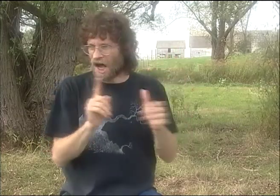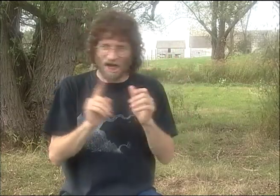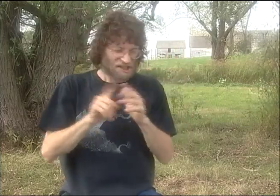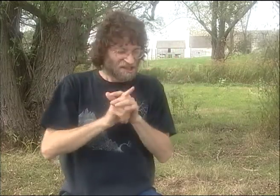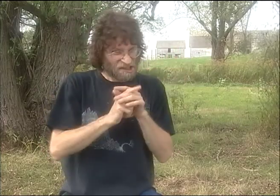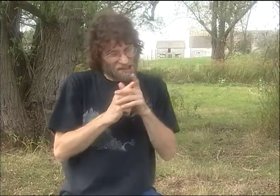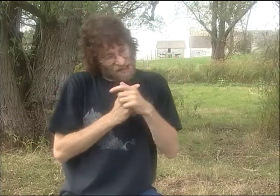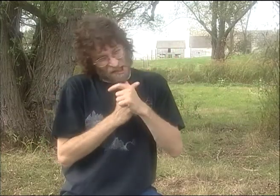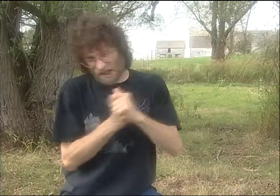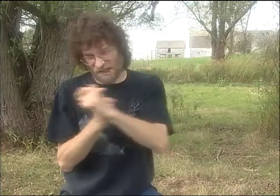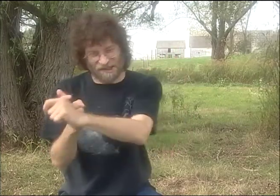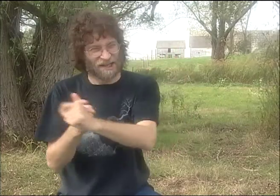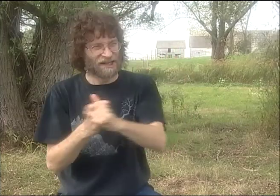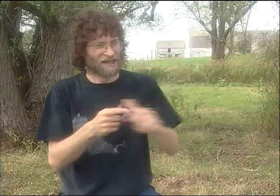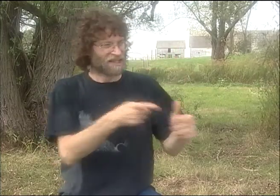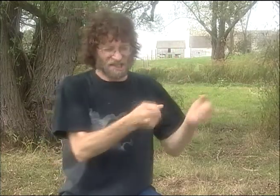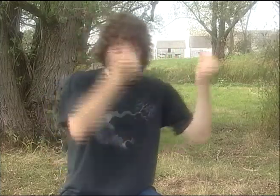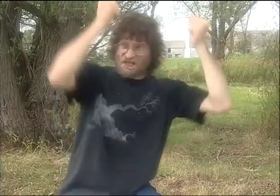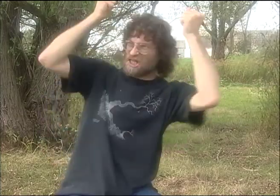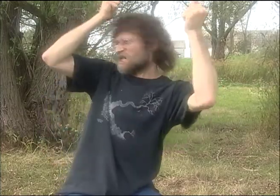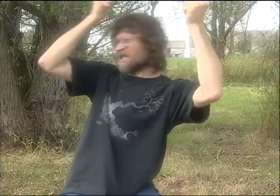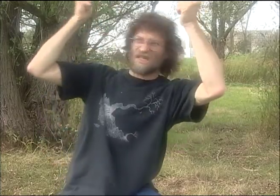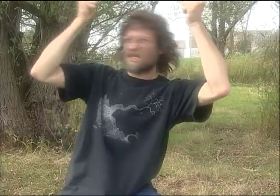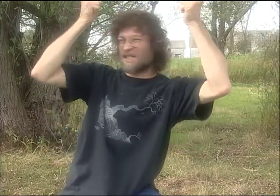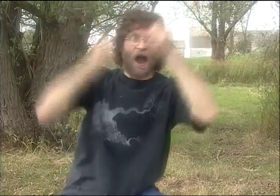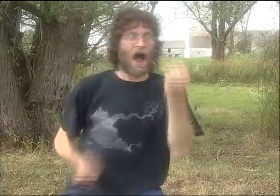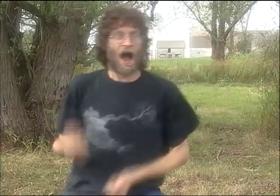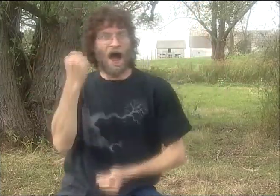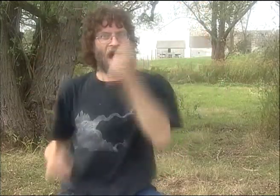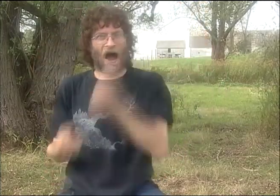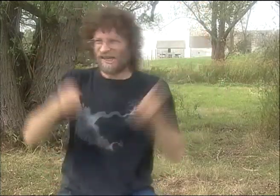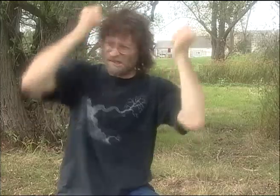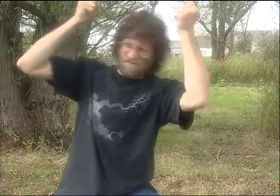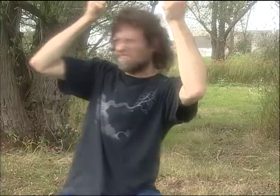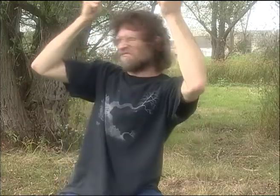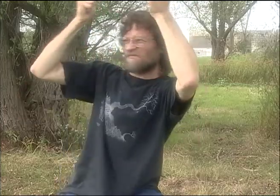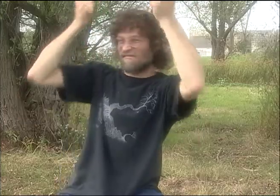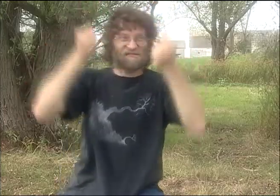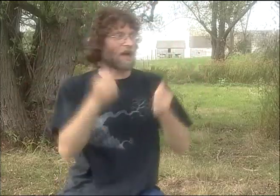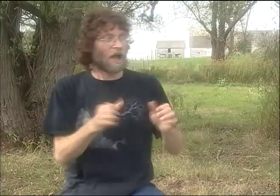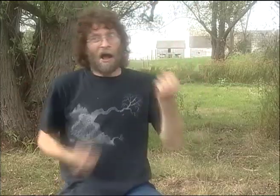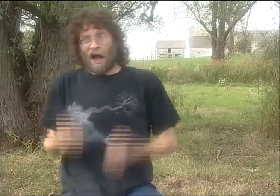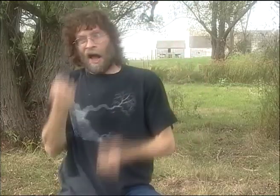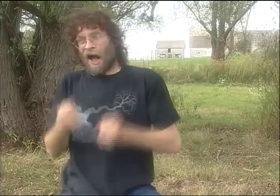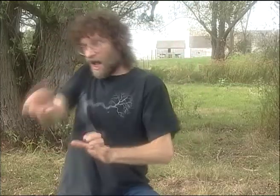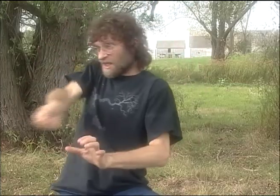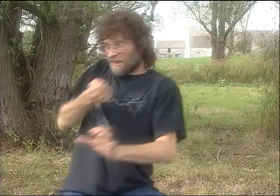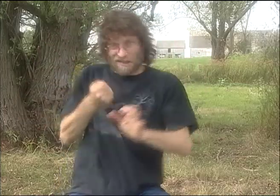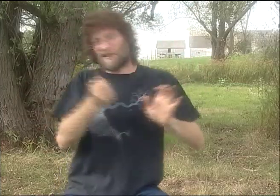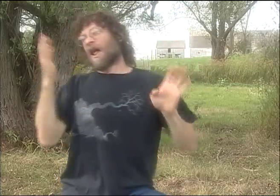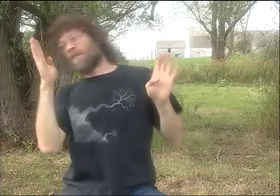AND HE PICKED UP A CHAIR-- AND I HAD A FRIEND WHO WAS WORKING IN THE ROOM WITH HIM AT THAT TIME WHO RAN OUT OF THE ROOM.